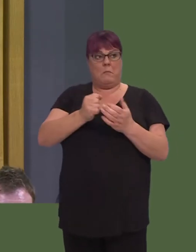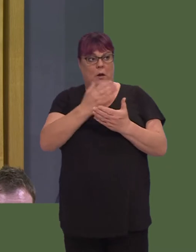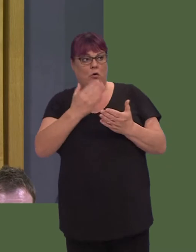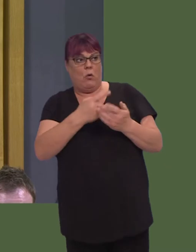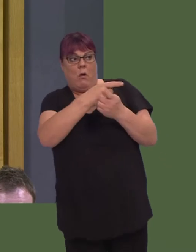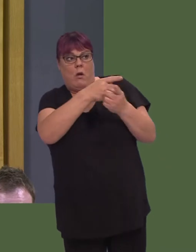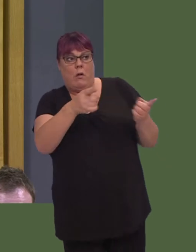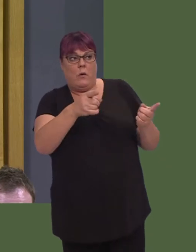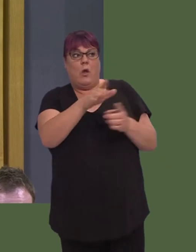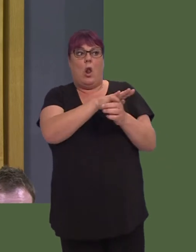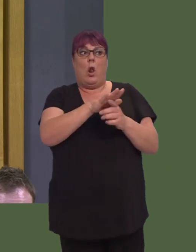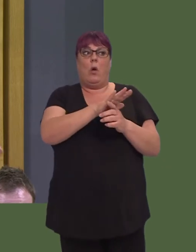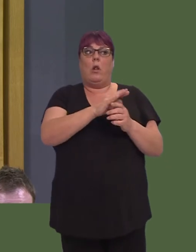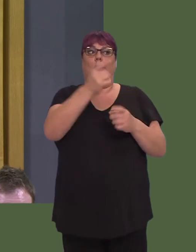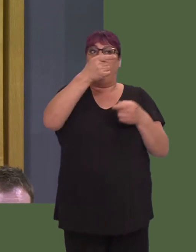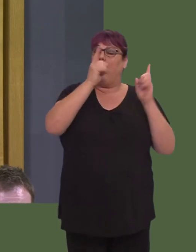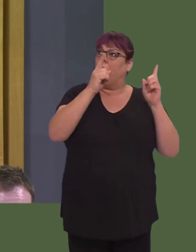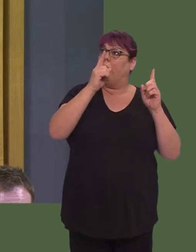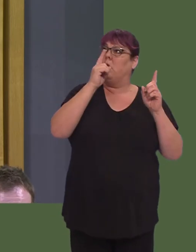spending before cutting essential services?